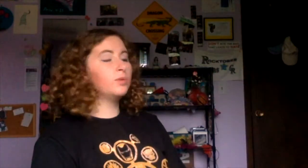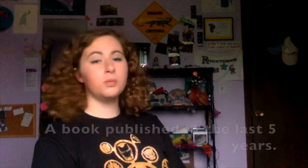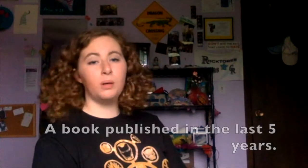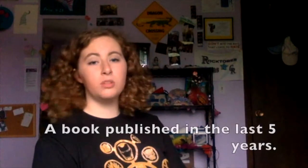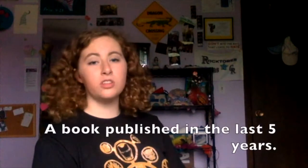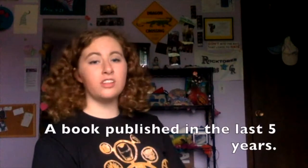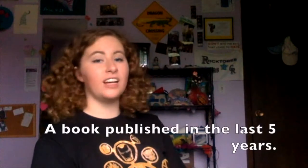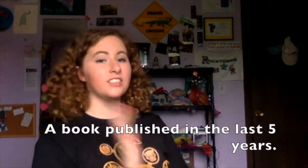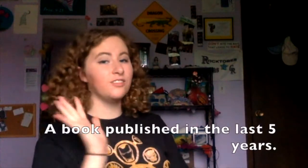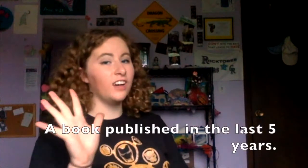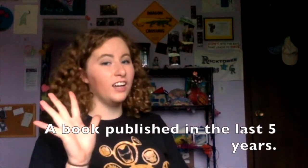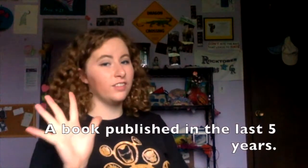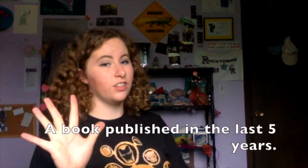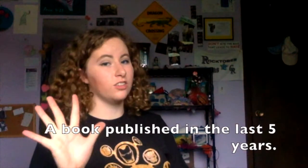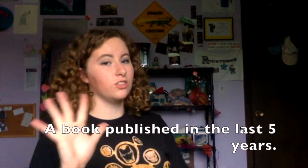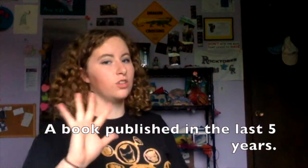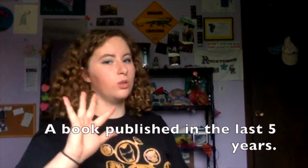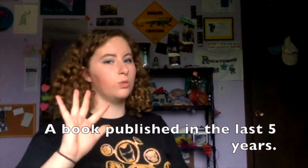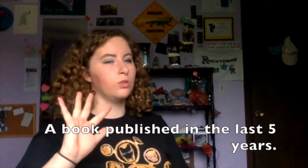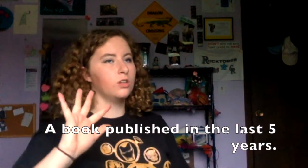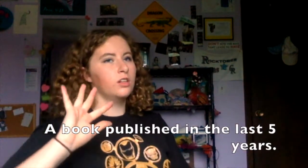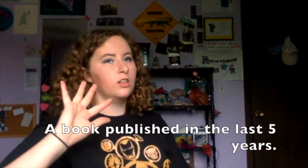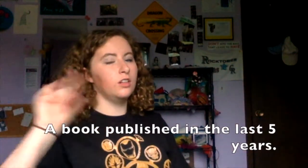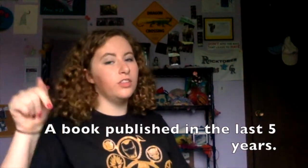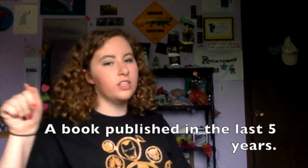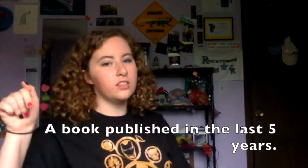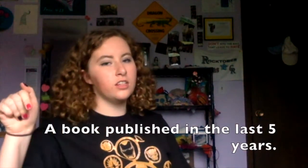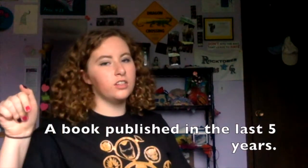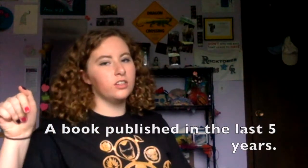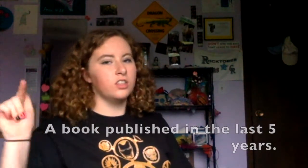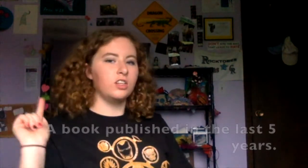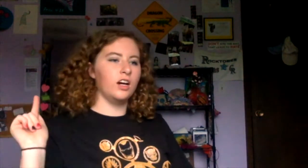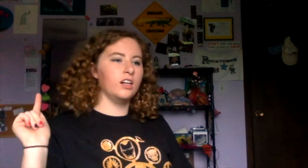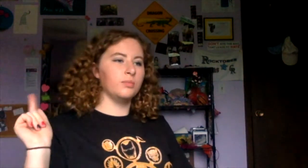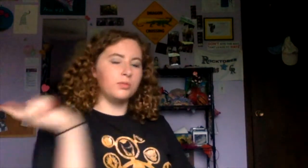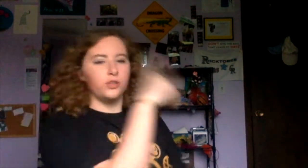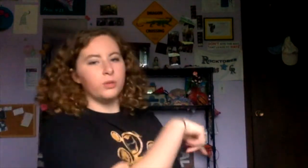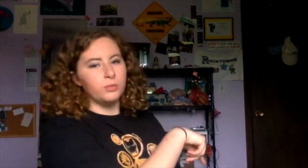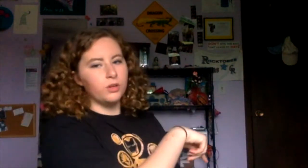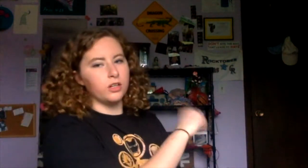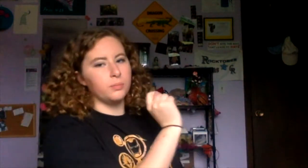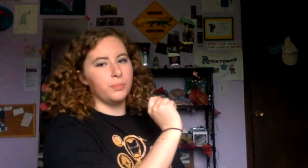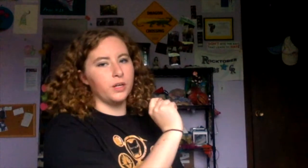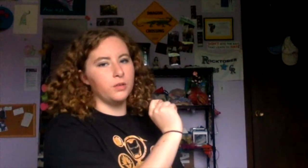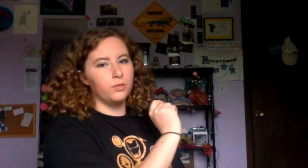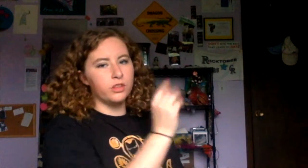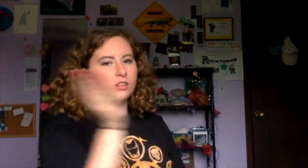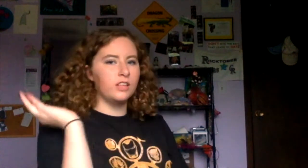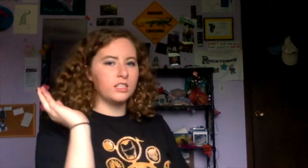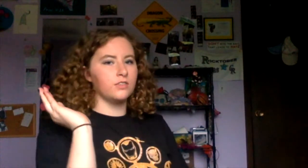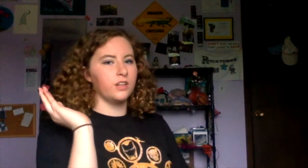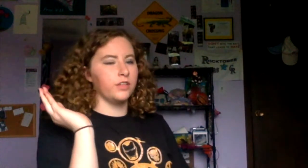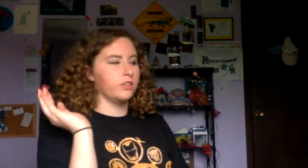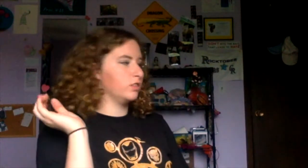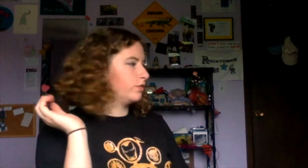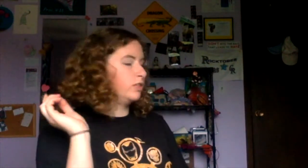Find a book published in the last five years. So not this year, not because you were born, but within the last five years.